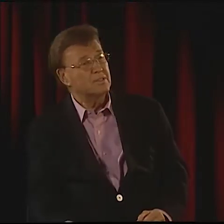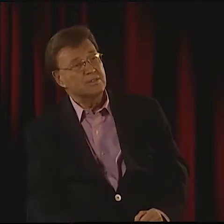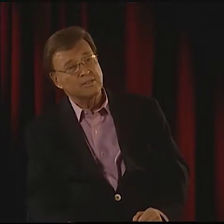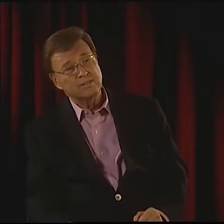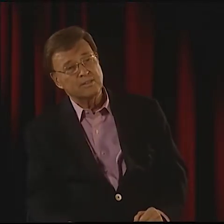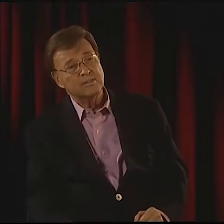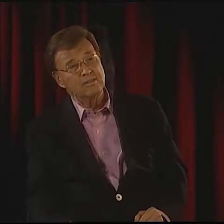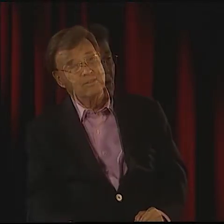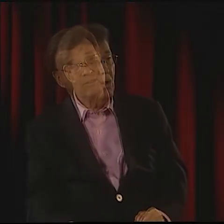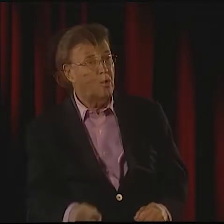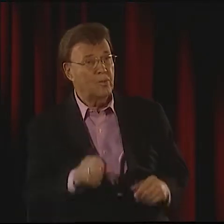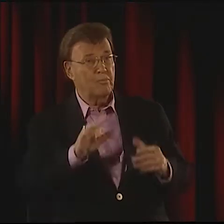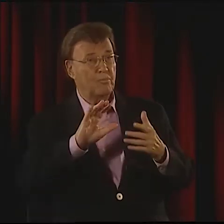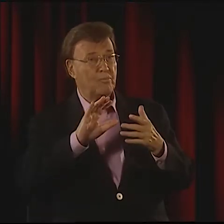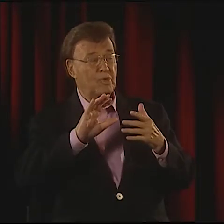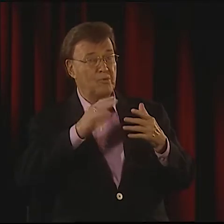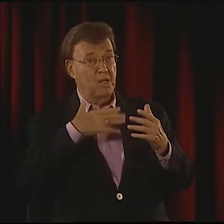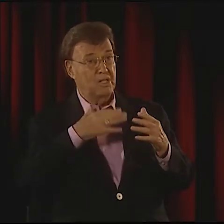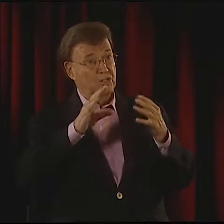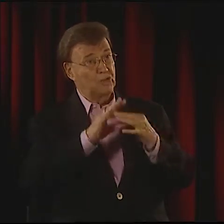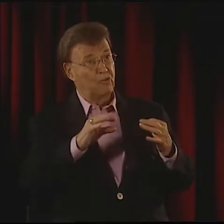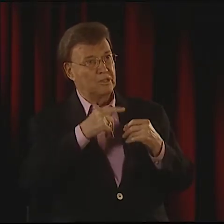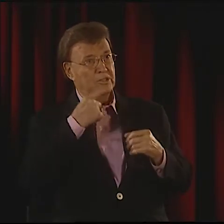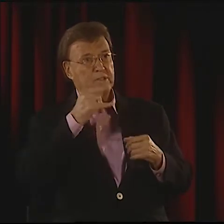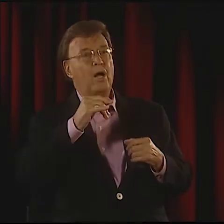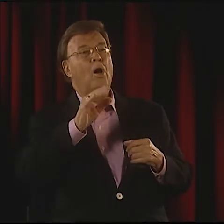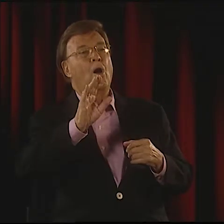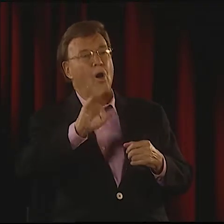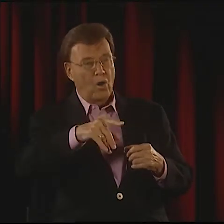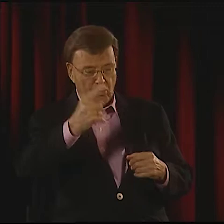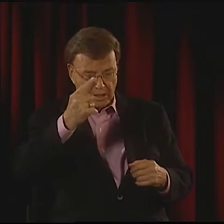I THINK THAT'S THE MARK OF A GOOD STORYTELLER.